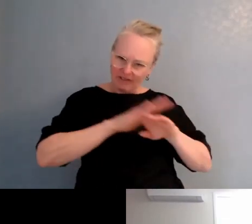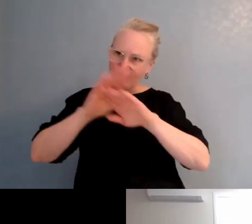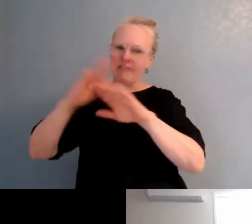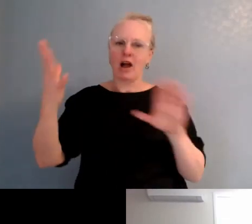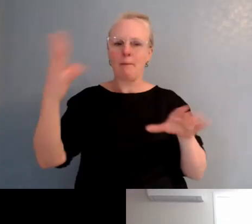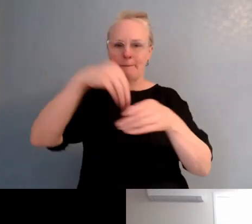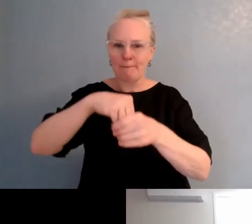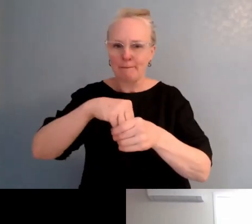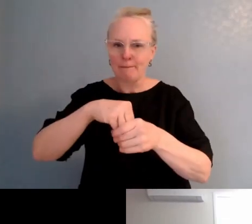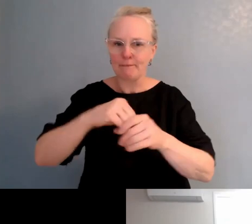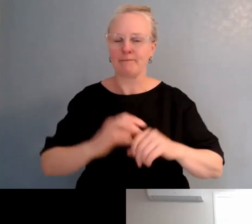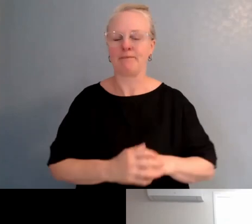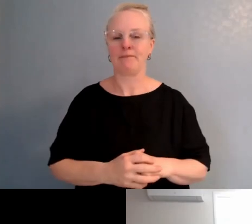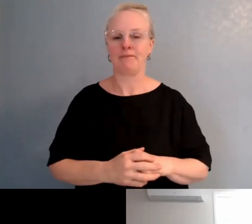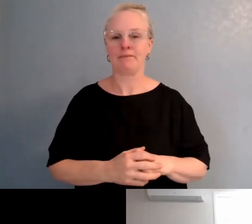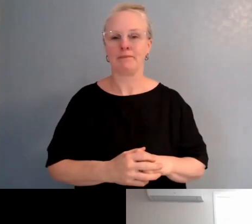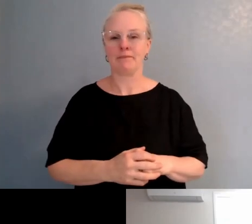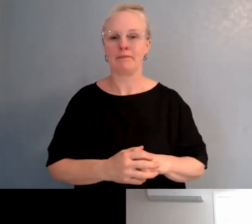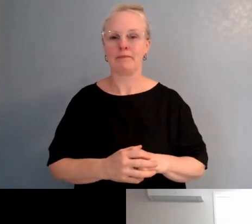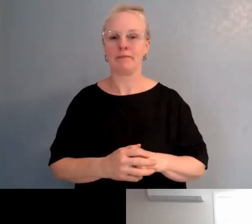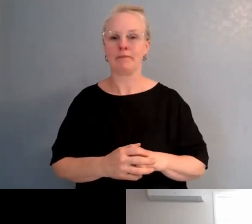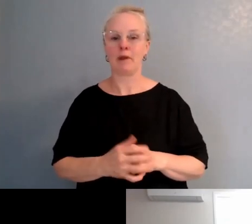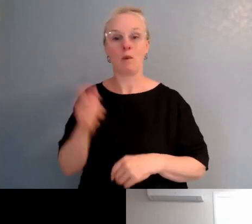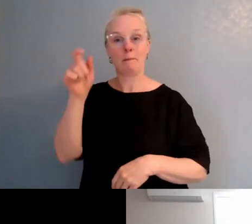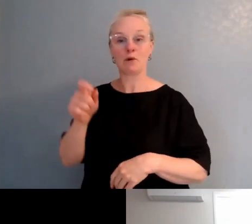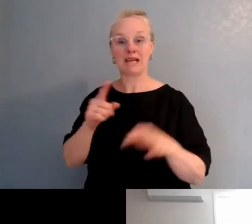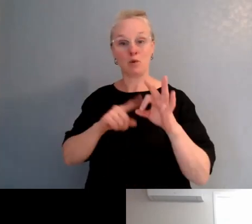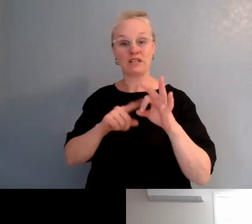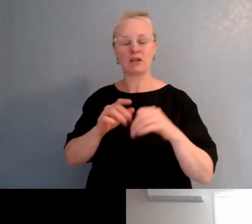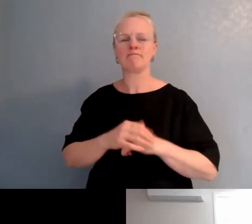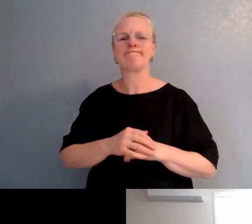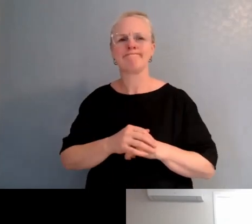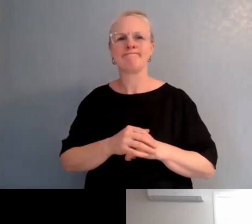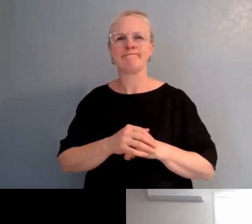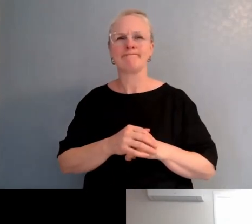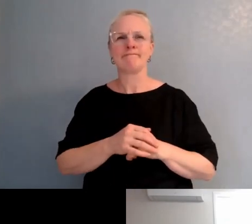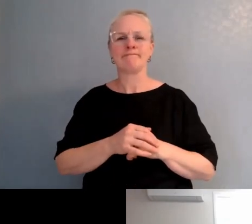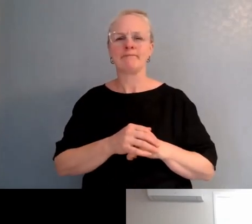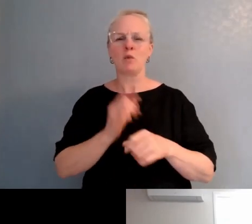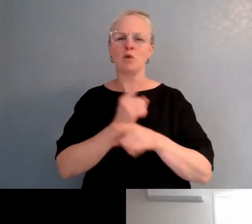Jackie's got a question here around, "How did you manage some of that unconscious bias